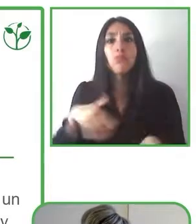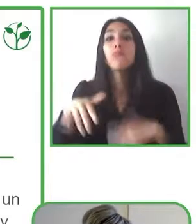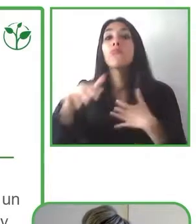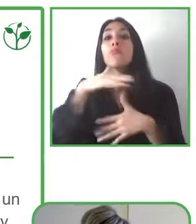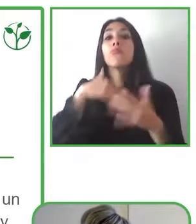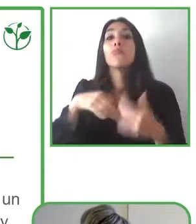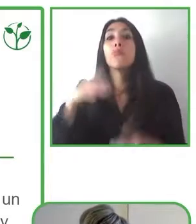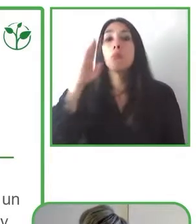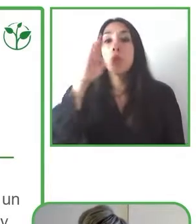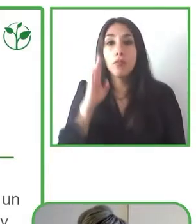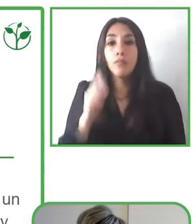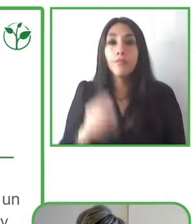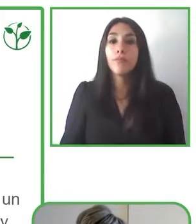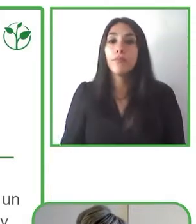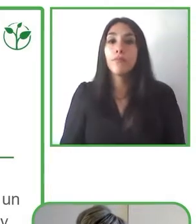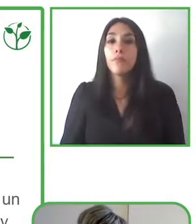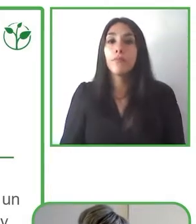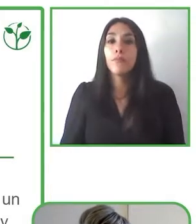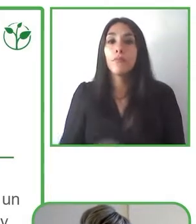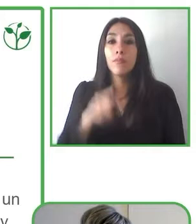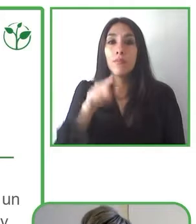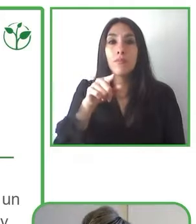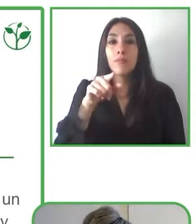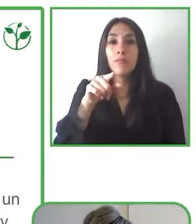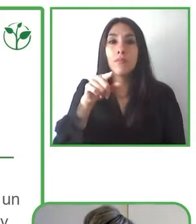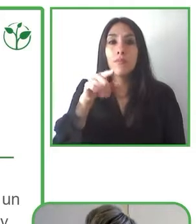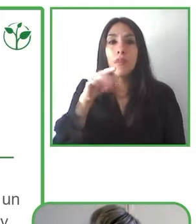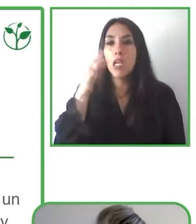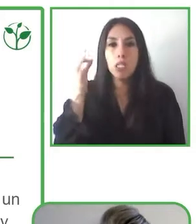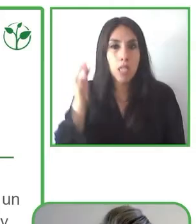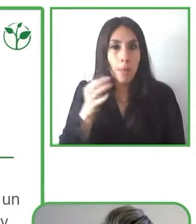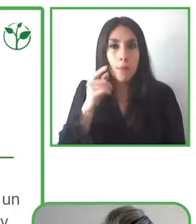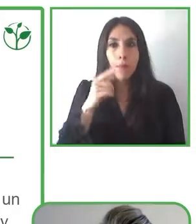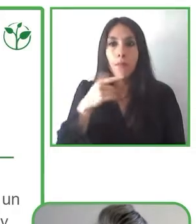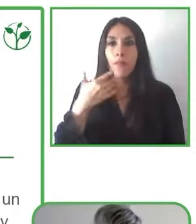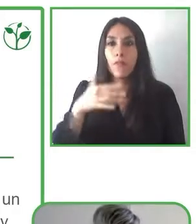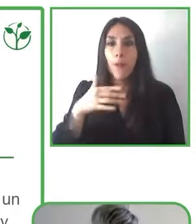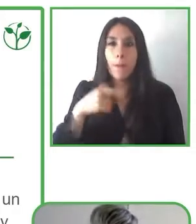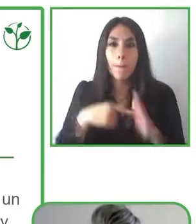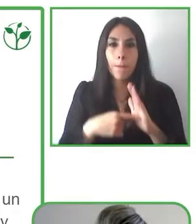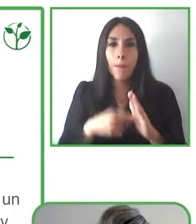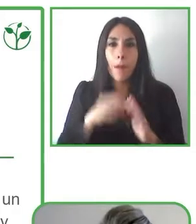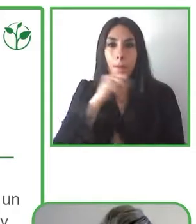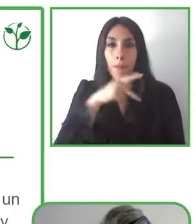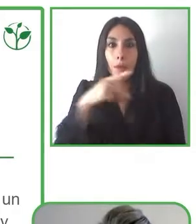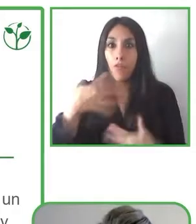VEM CA is and will always be fully free to users.